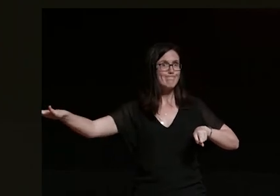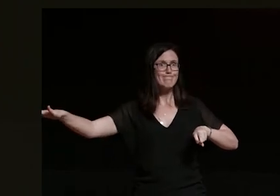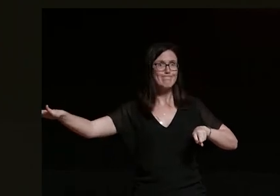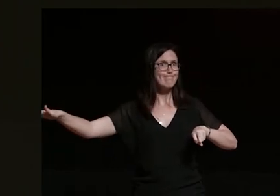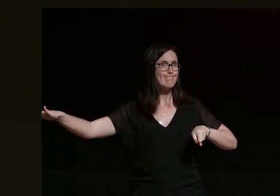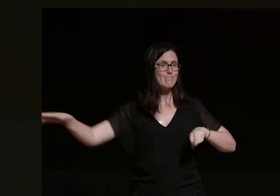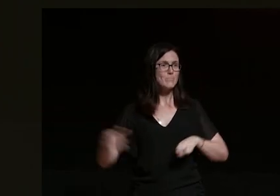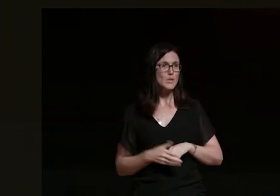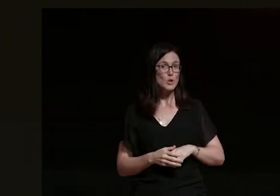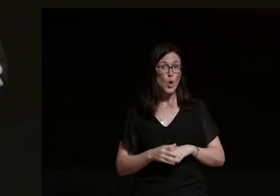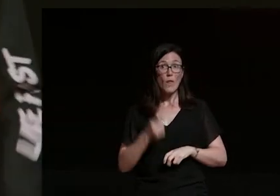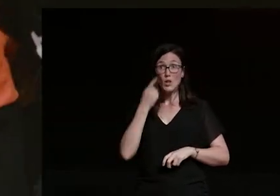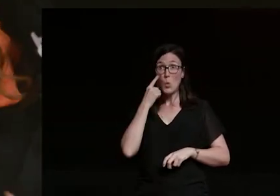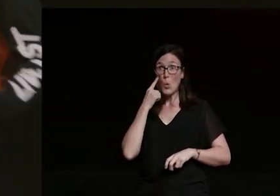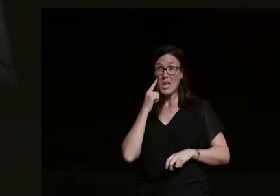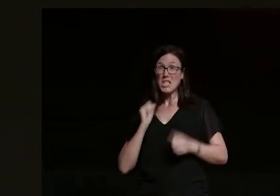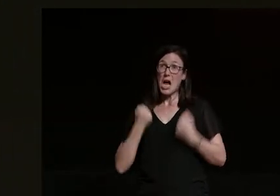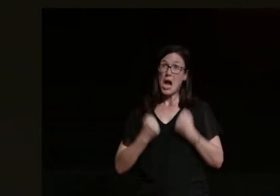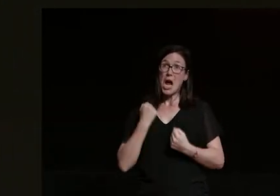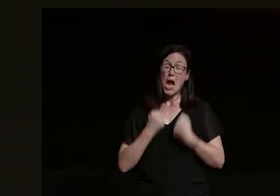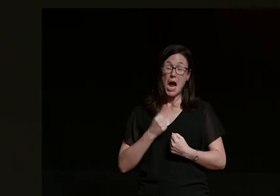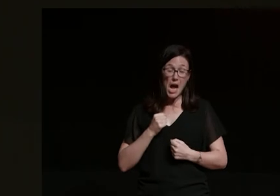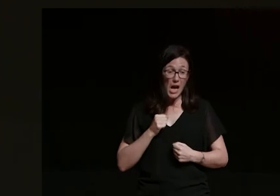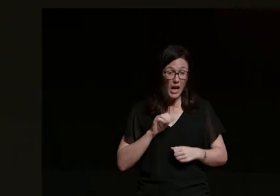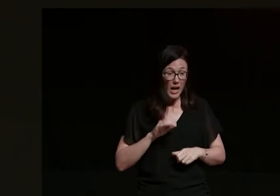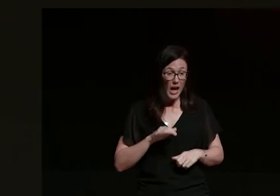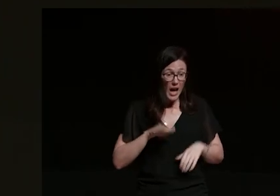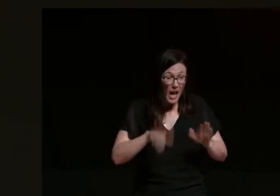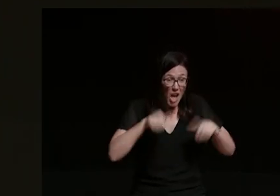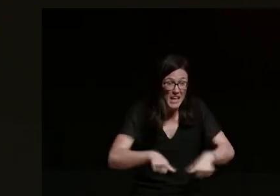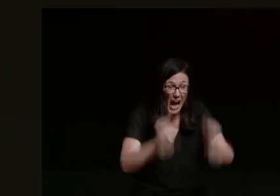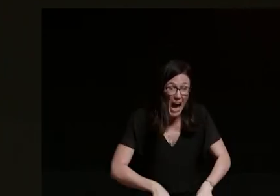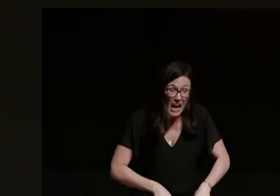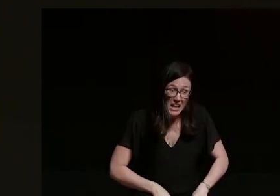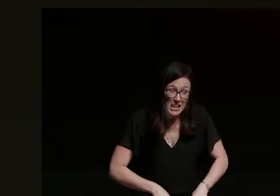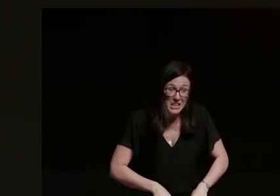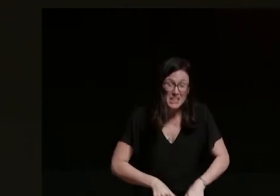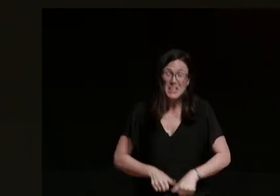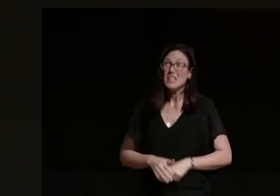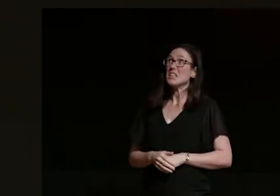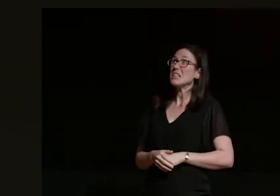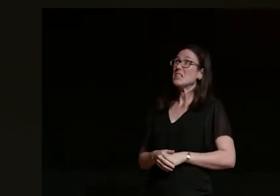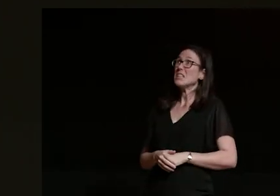this witness comes running towards me and was like are you okay and i was like look after my